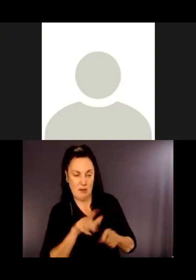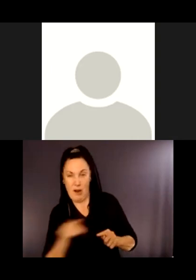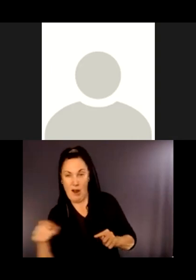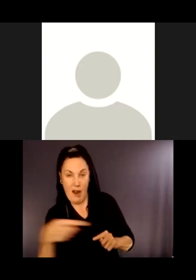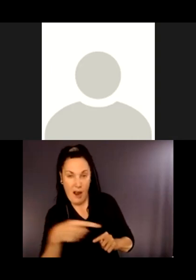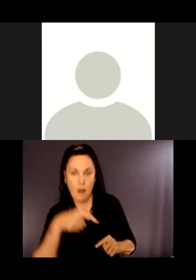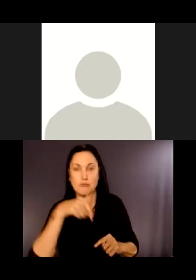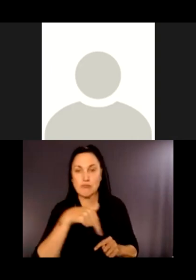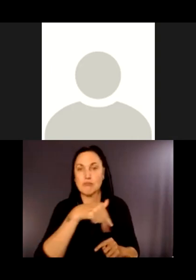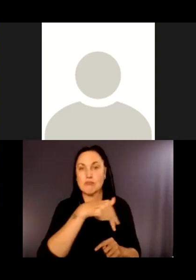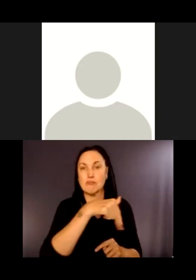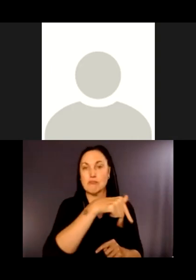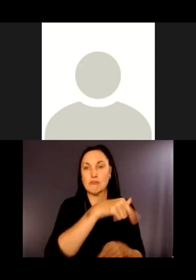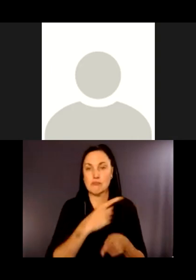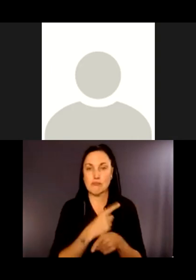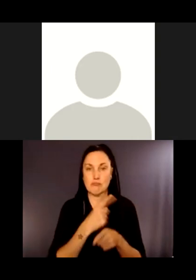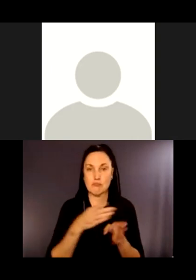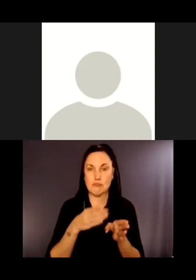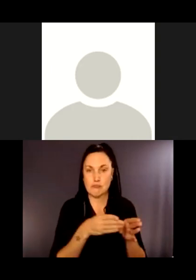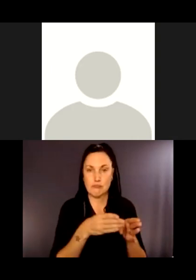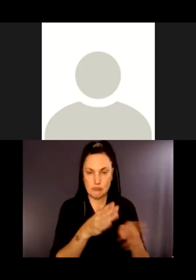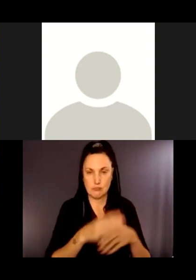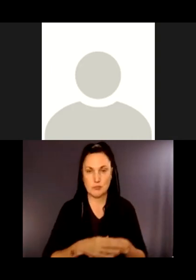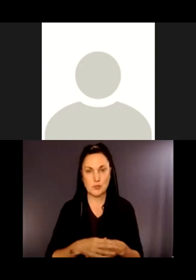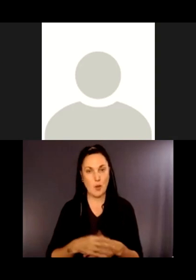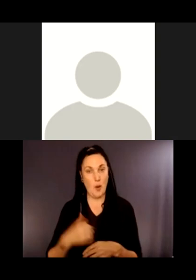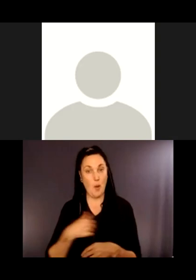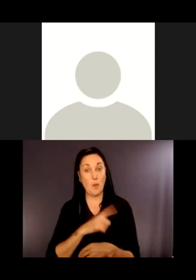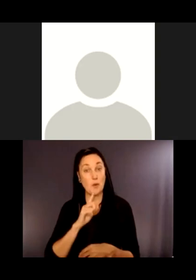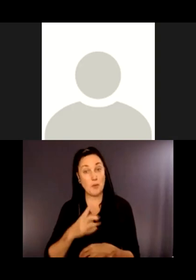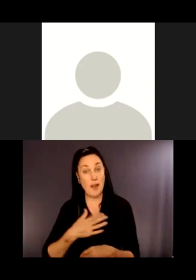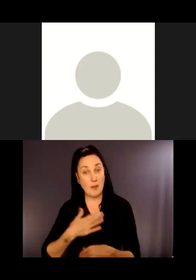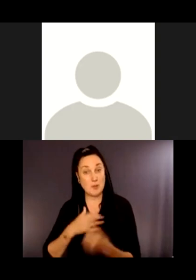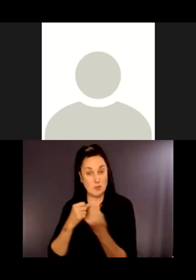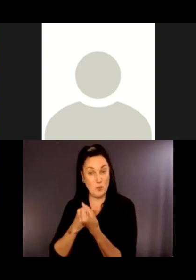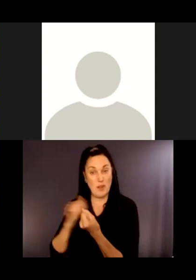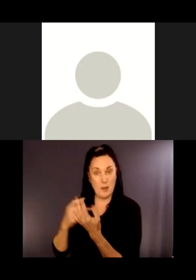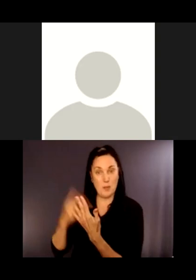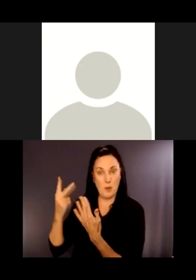So we're very happy to be supporting a season of the well-kept program to get this done.